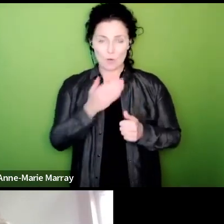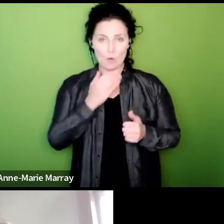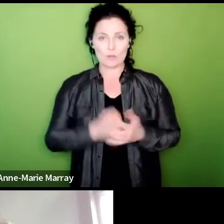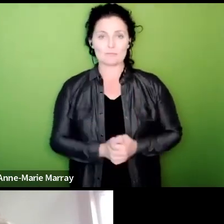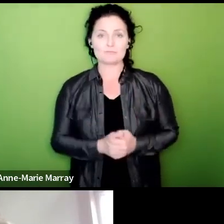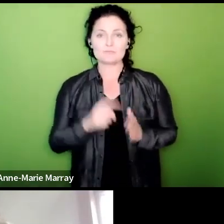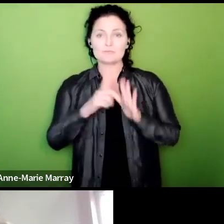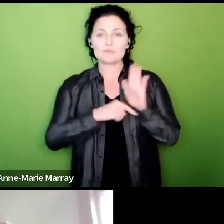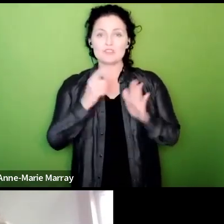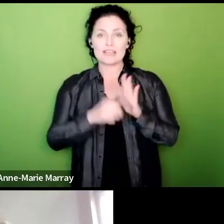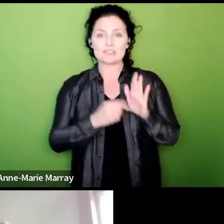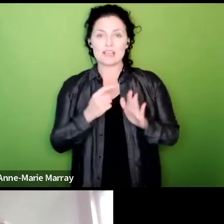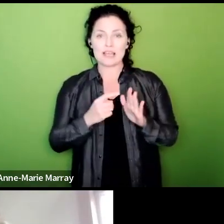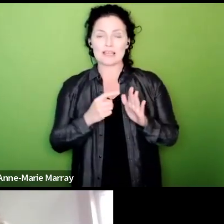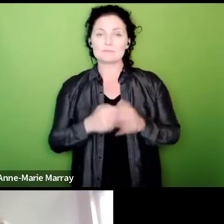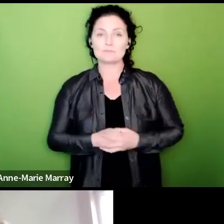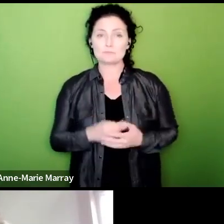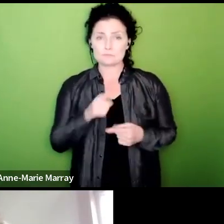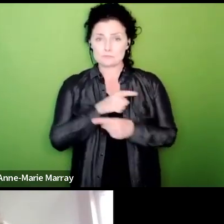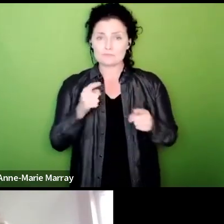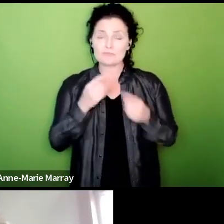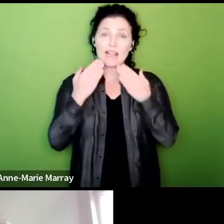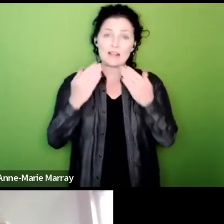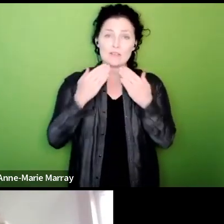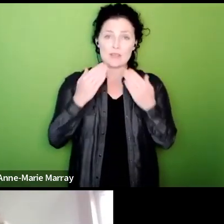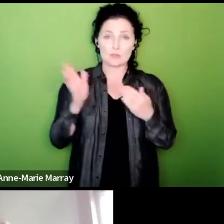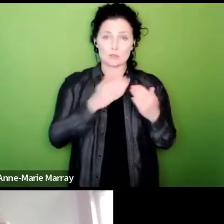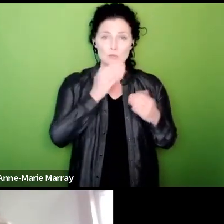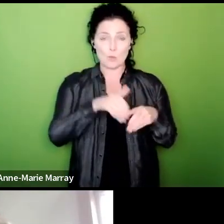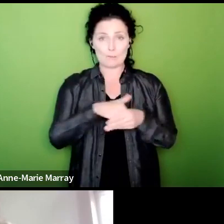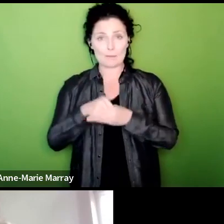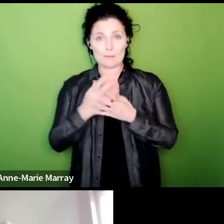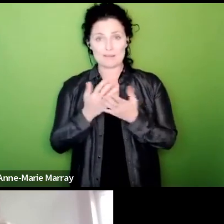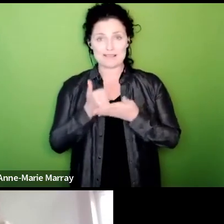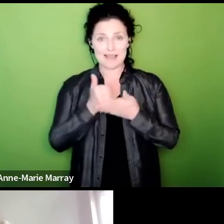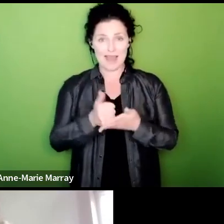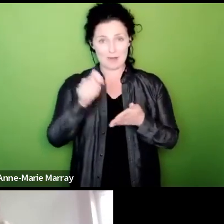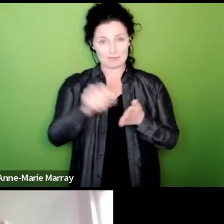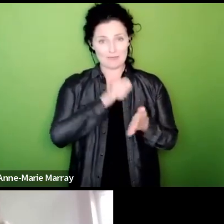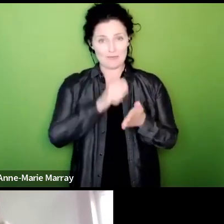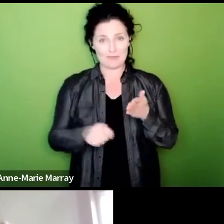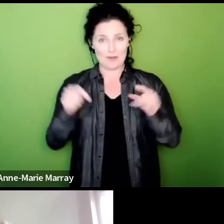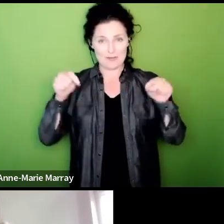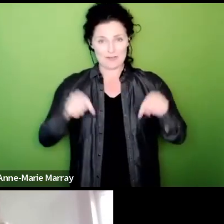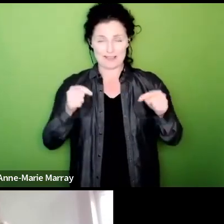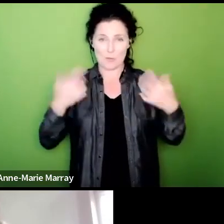from every to every member who helped to deliver this historic vote for PCS so those are just a